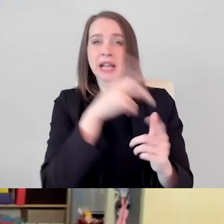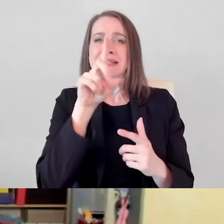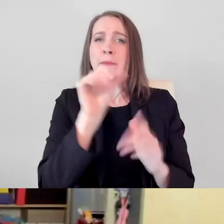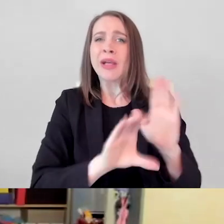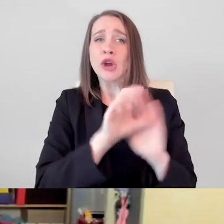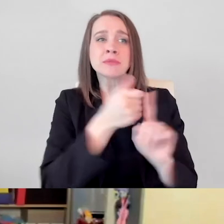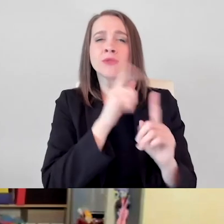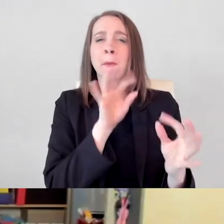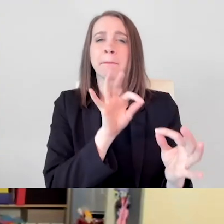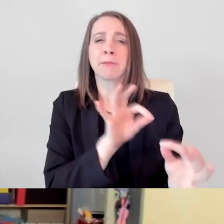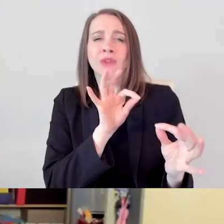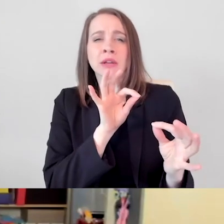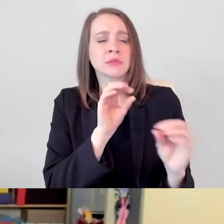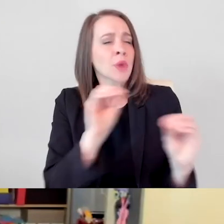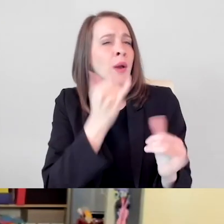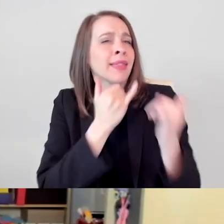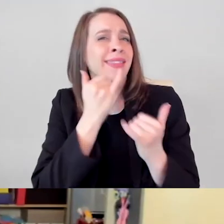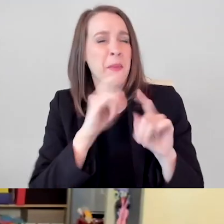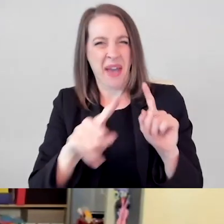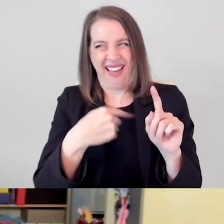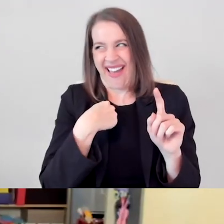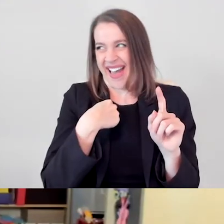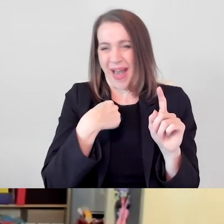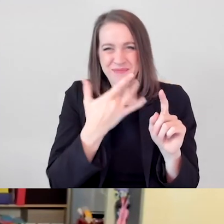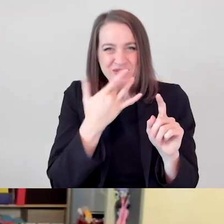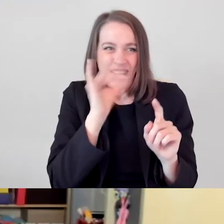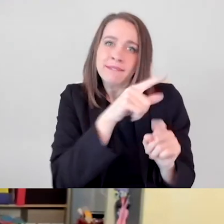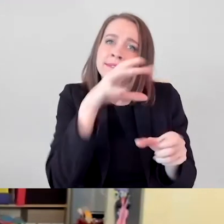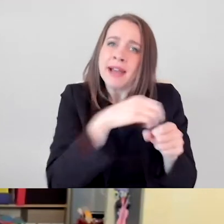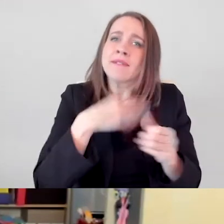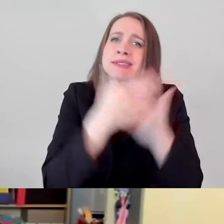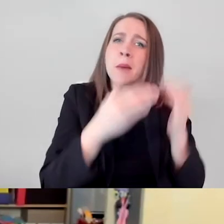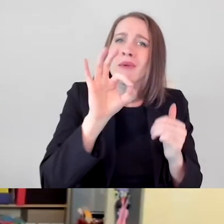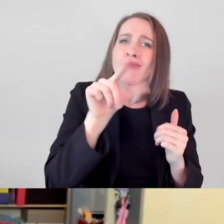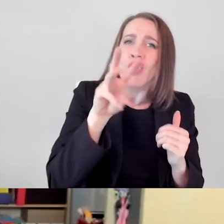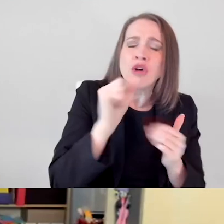But what I really like is when the disabled characters have flaws because that's humanity, right?